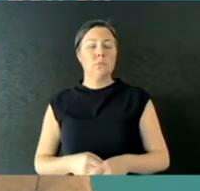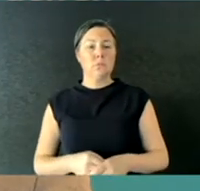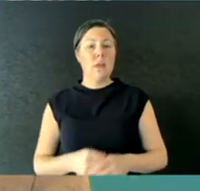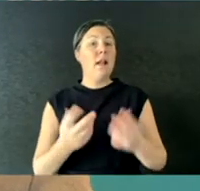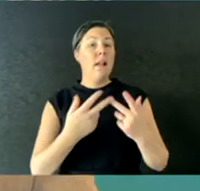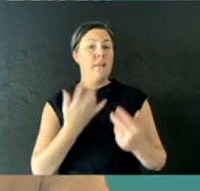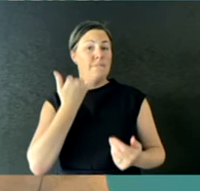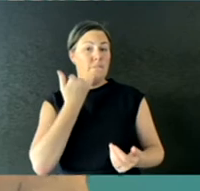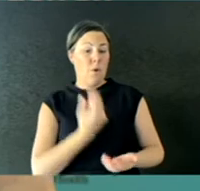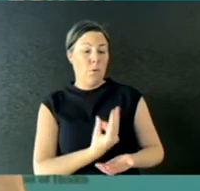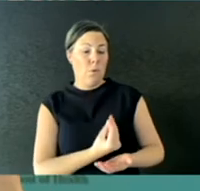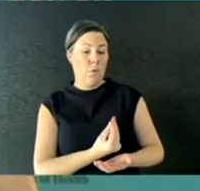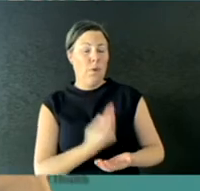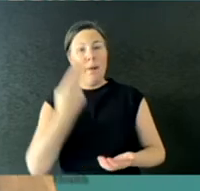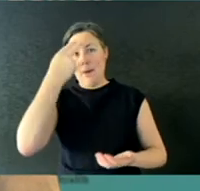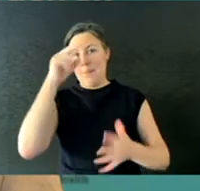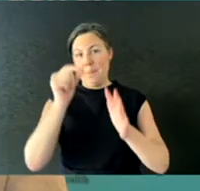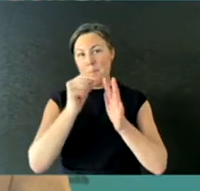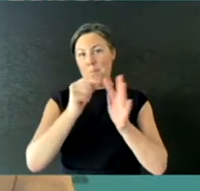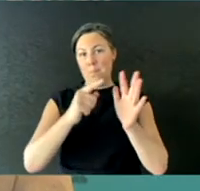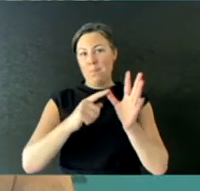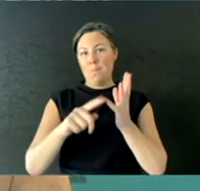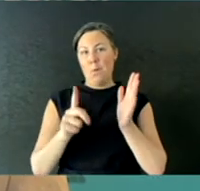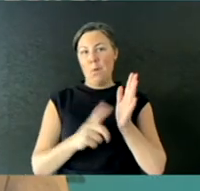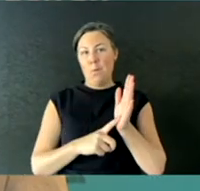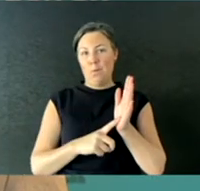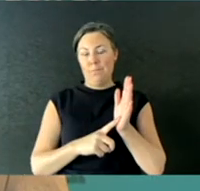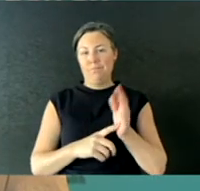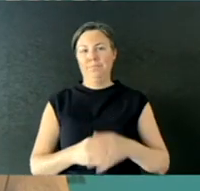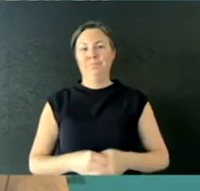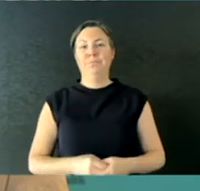Who’s that? Paul. QUESTION: It's- sorry, it's Paul Osborne from AAP.